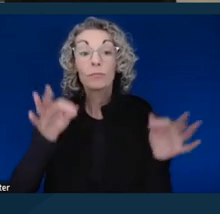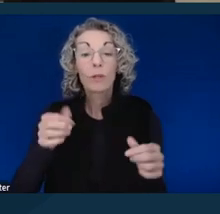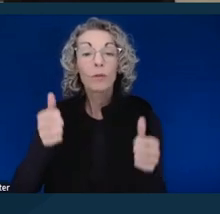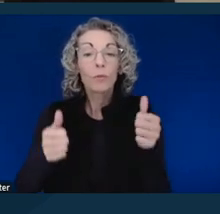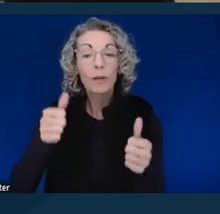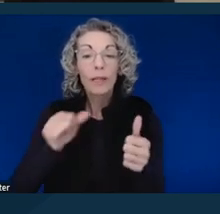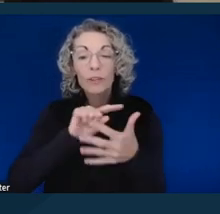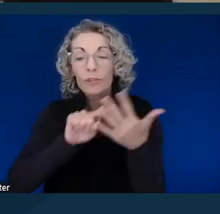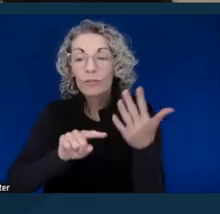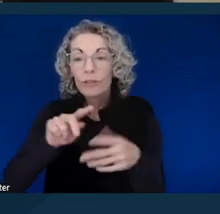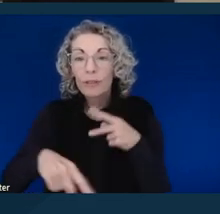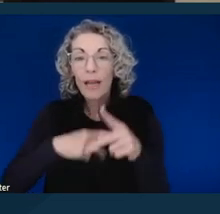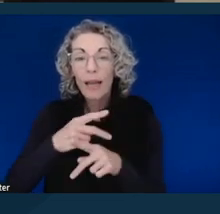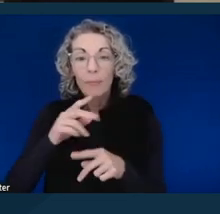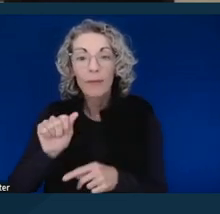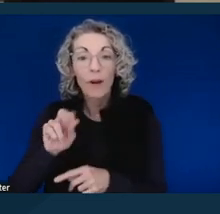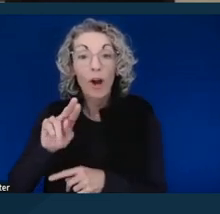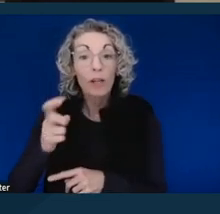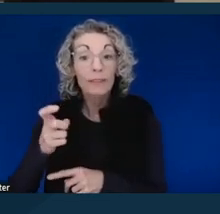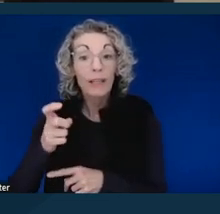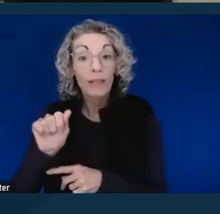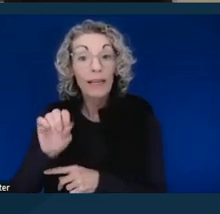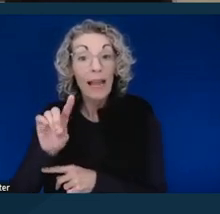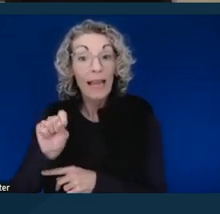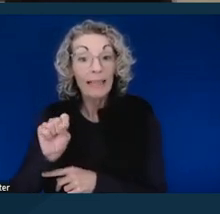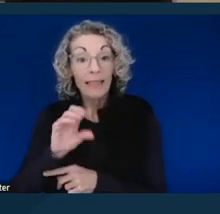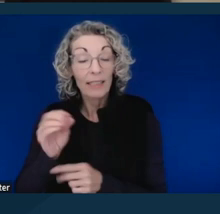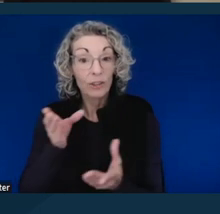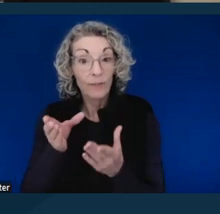are necessary, the courts must give primary consideration